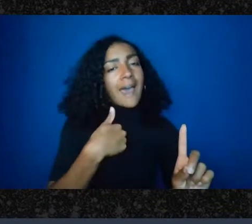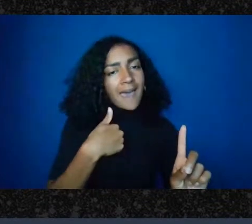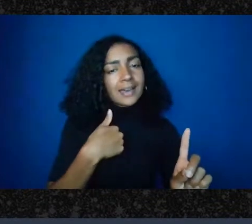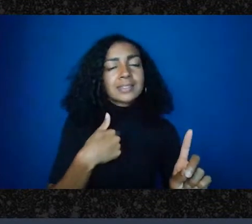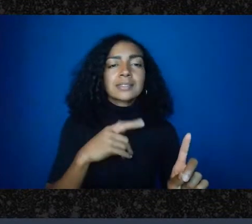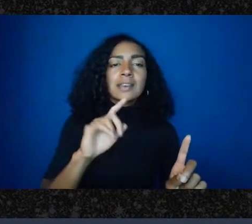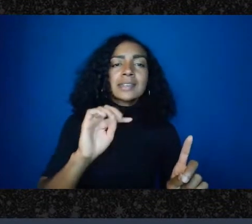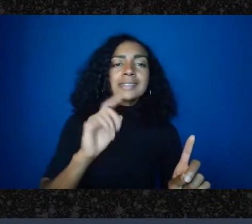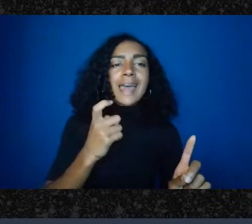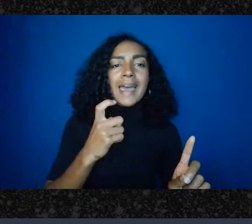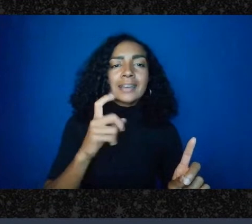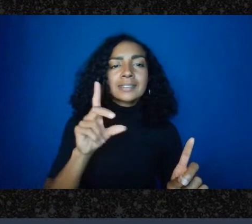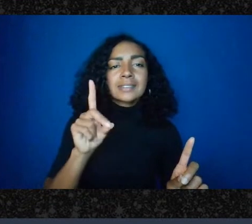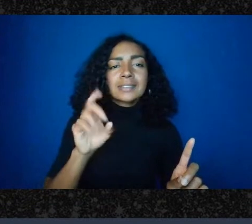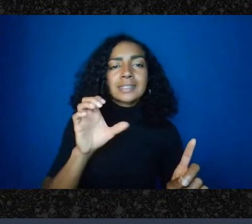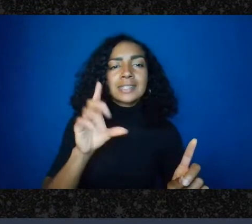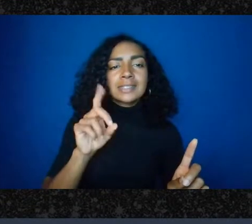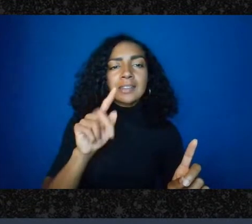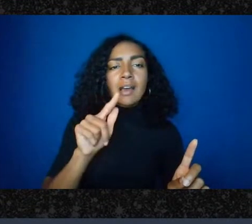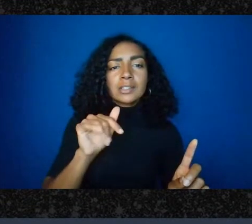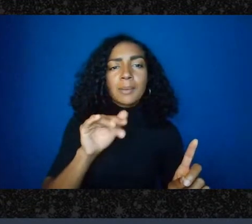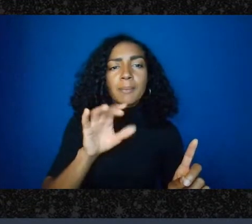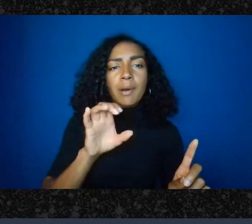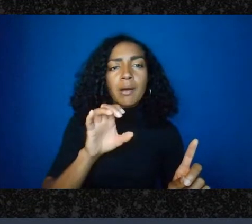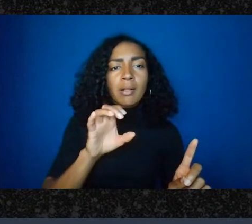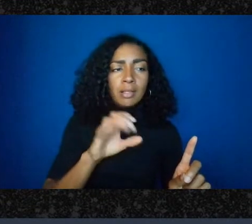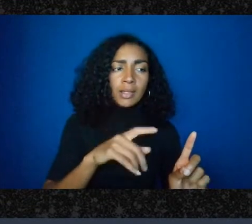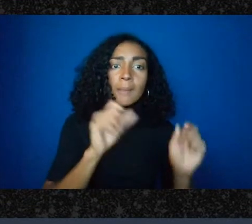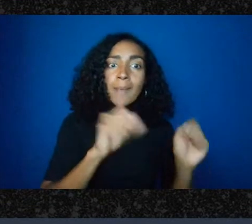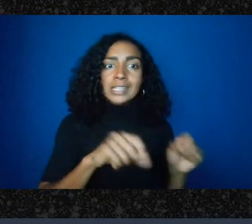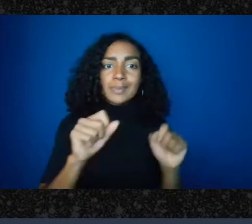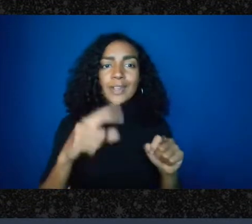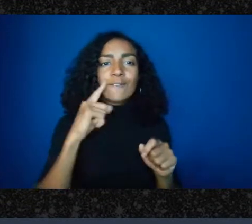donors, so if you have a rich person who's going to give you money and they itemize their taxes,